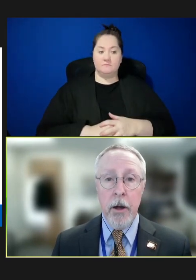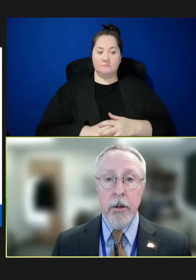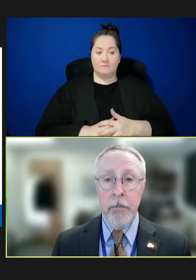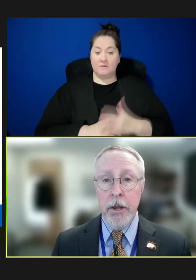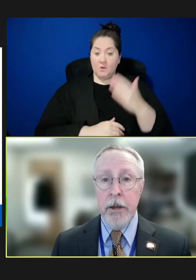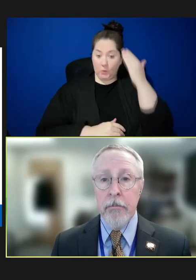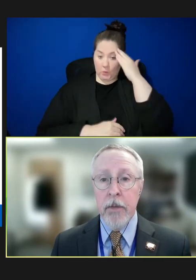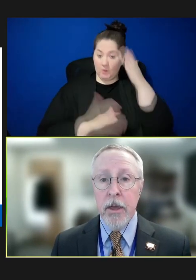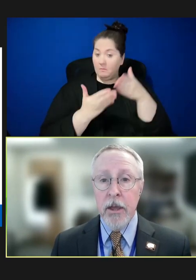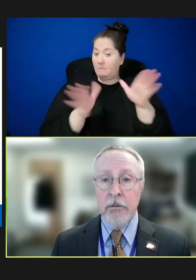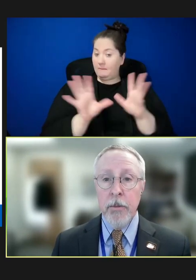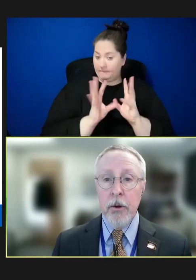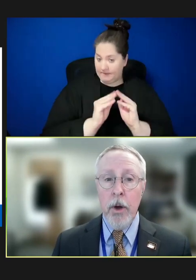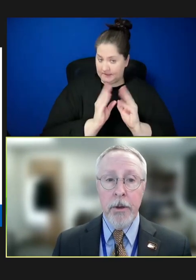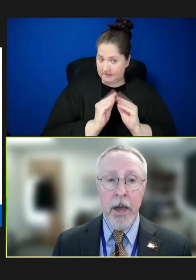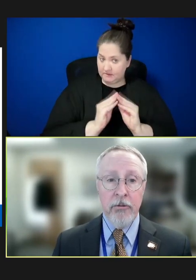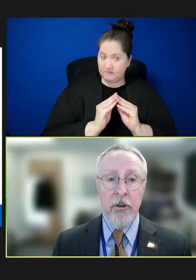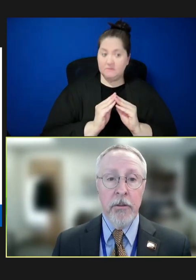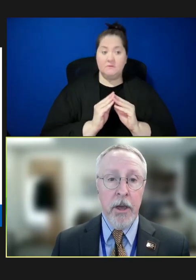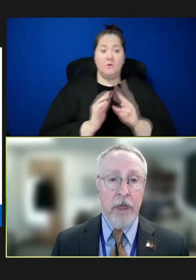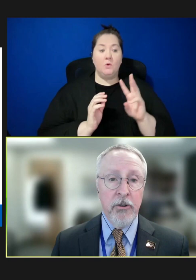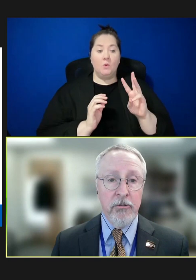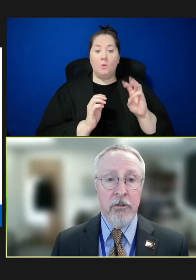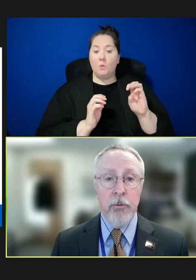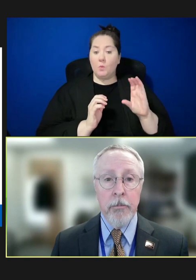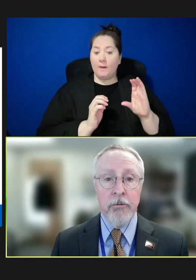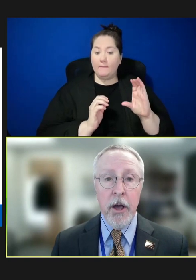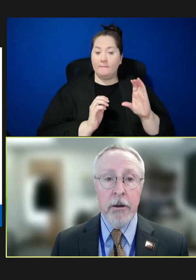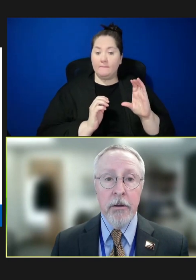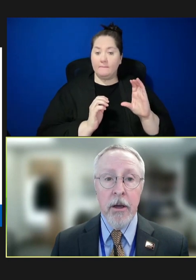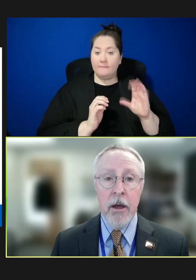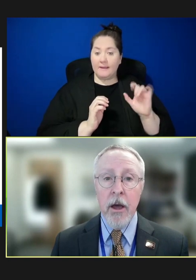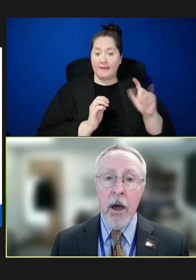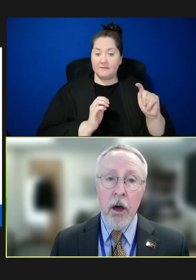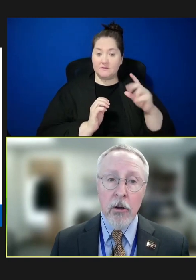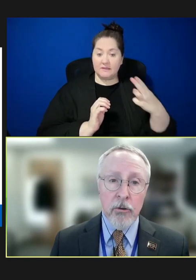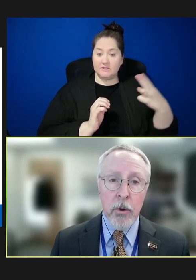public meeting. It's being webcasted on the HHS website. I also want to